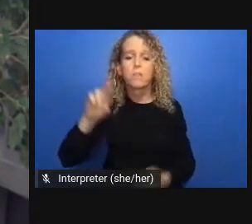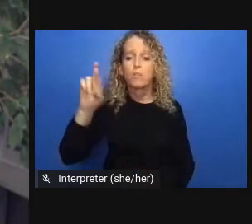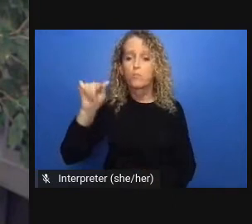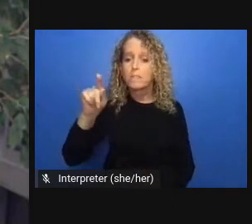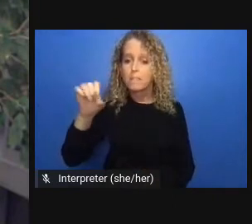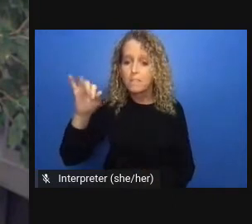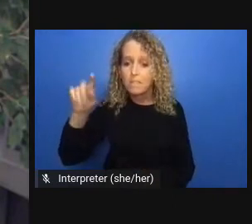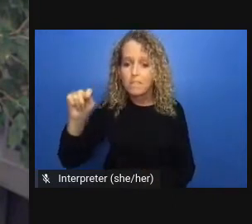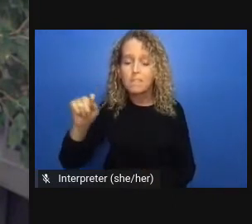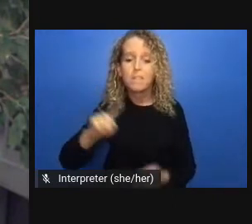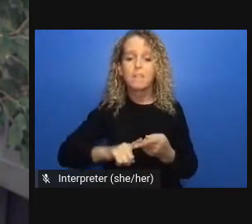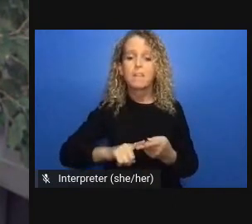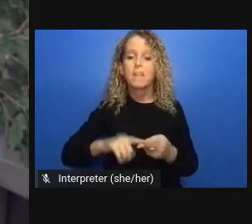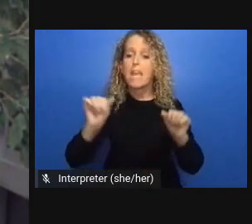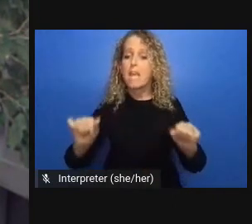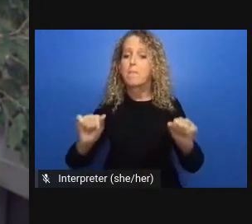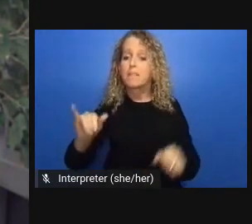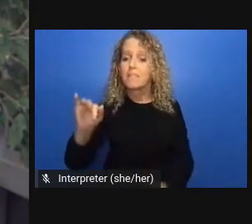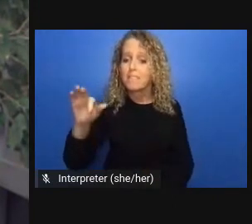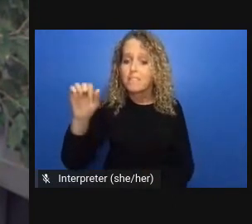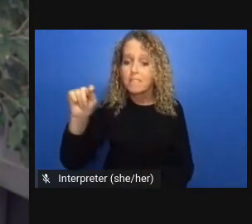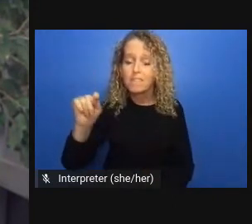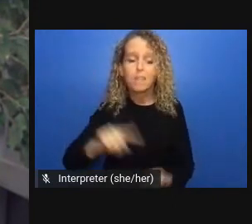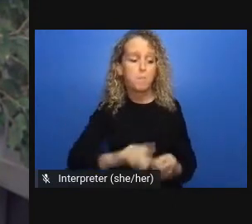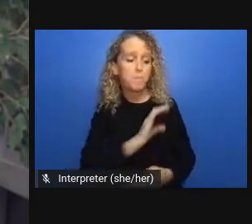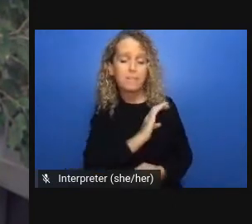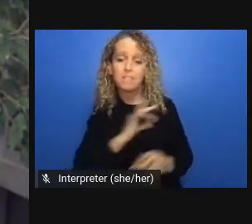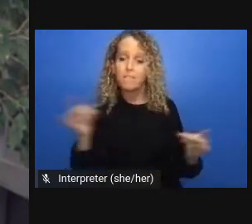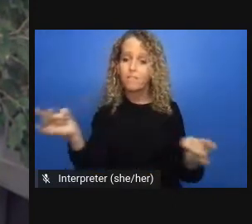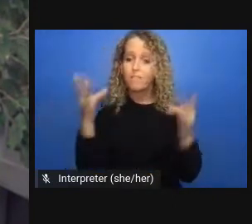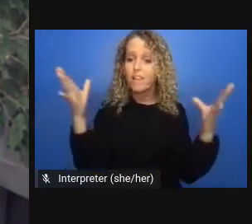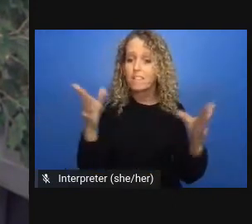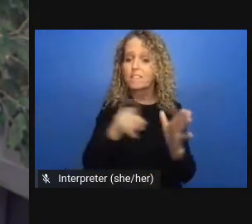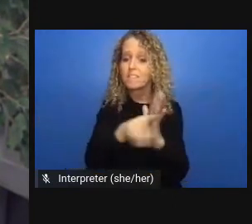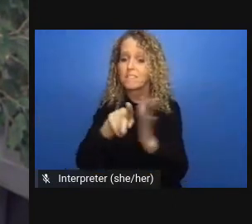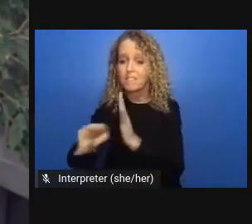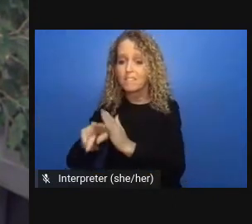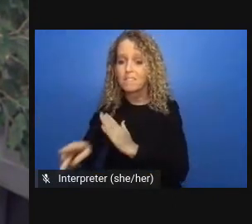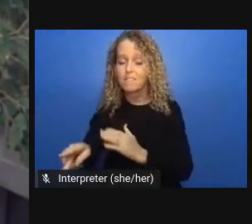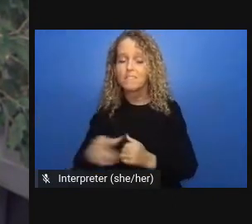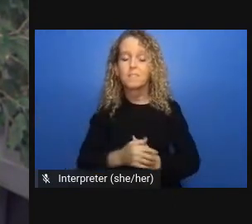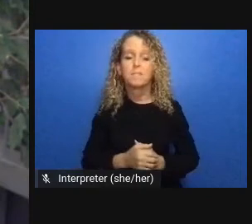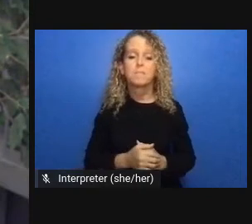and community services regulatory silos to be broken down in recognition that complex